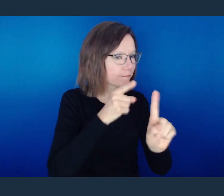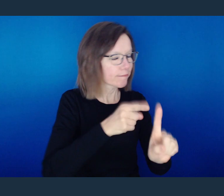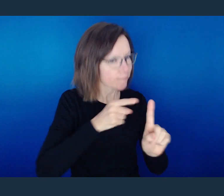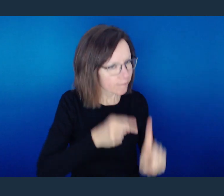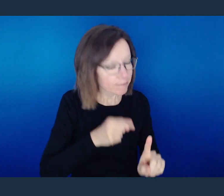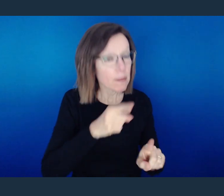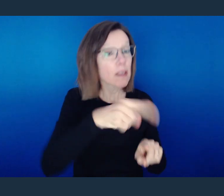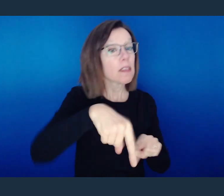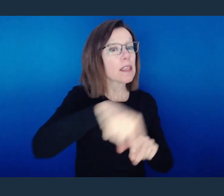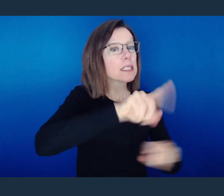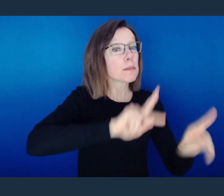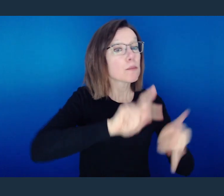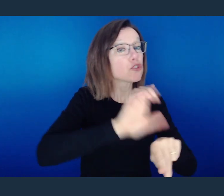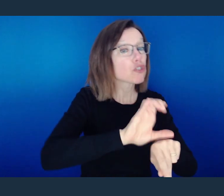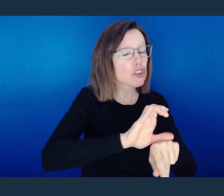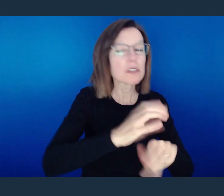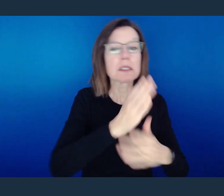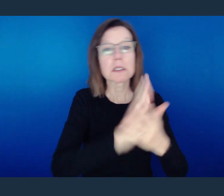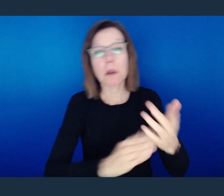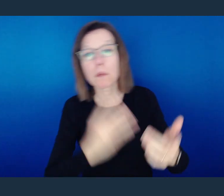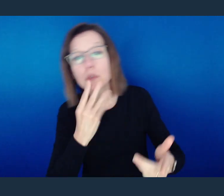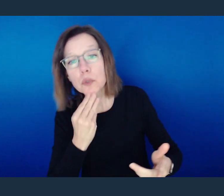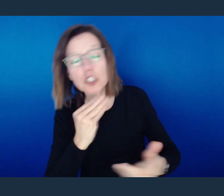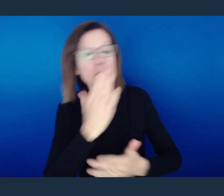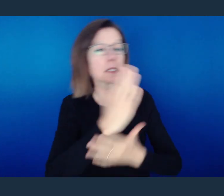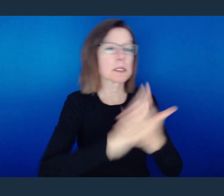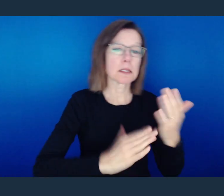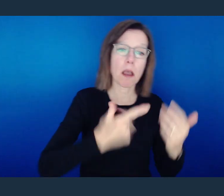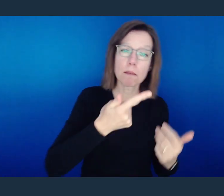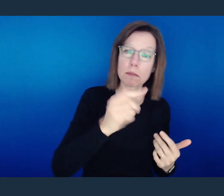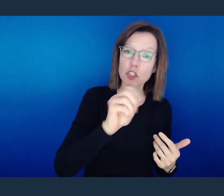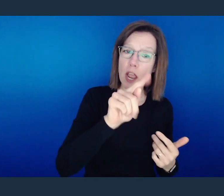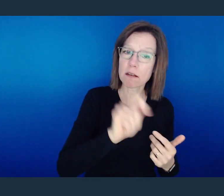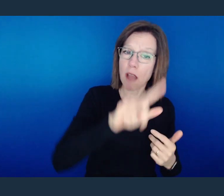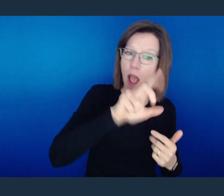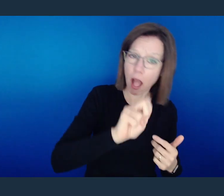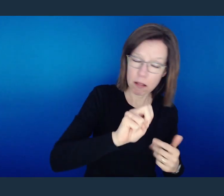He talks to this community has both Jewish and gentile believers in it, and he points